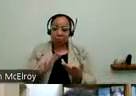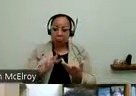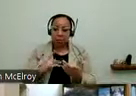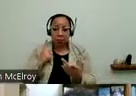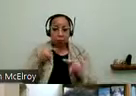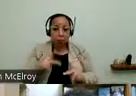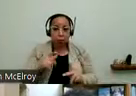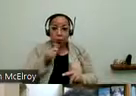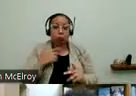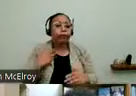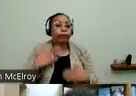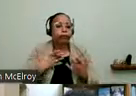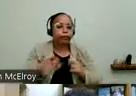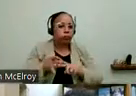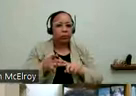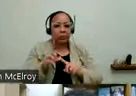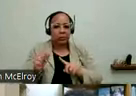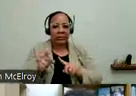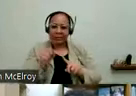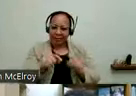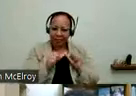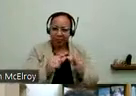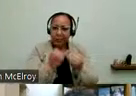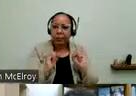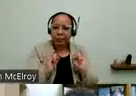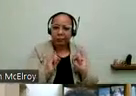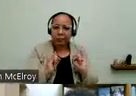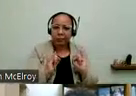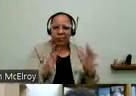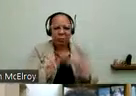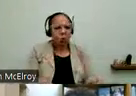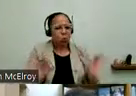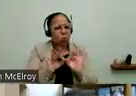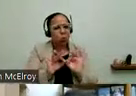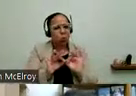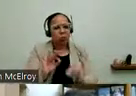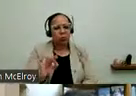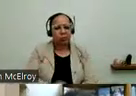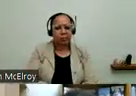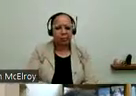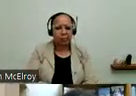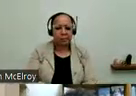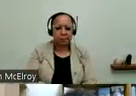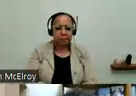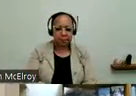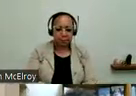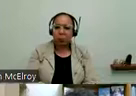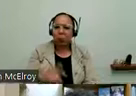needs to stay independent. And it's such an important tool.